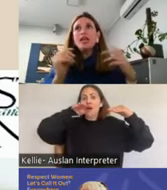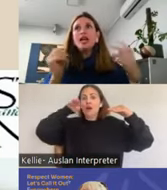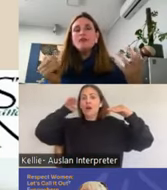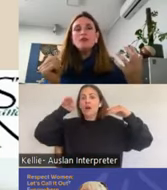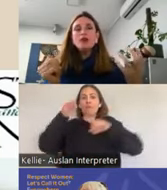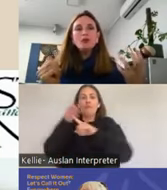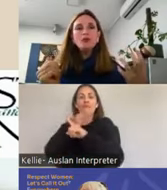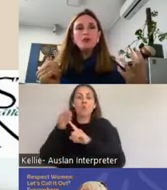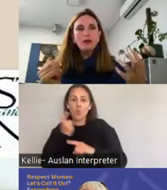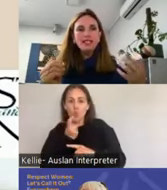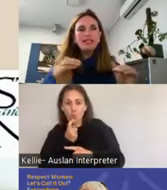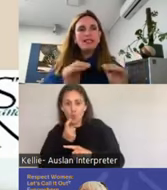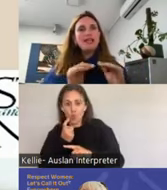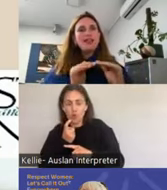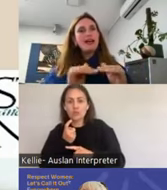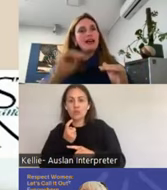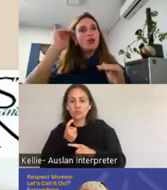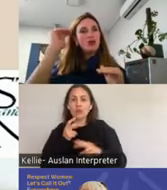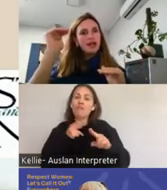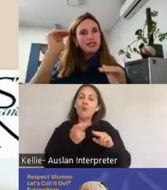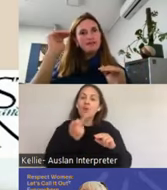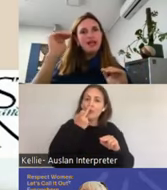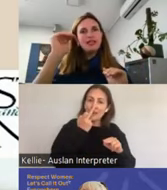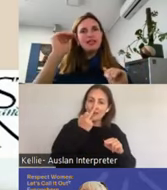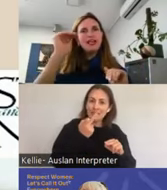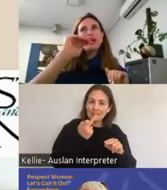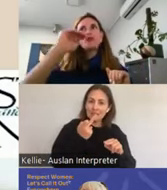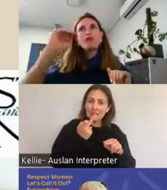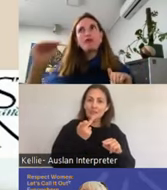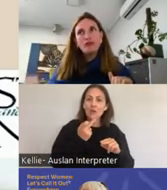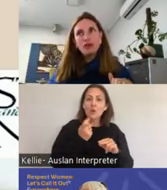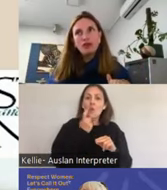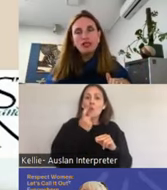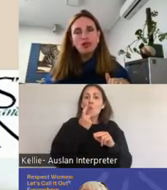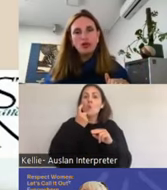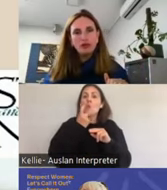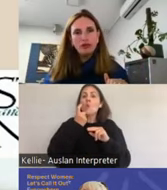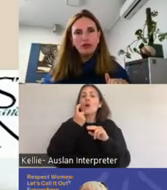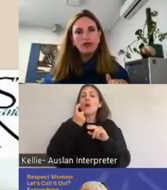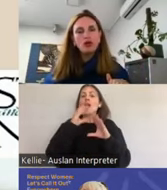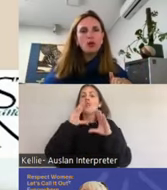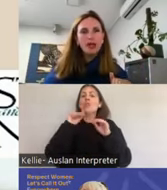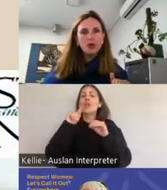And for most people with penises, they orgasmed and then they had a resolution period or what they